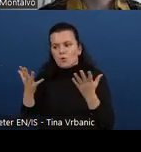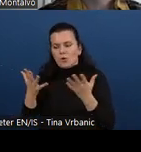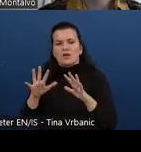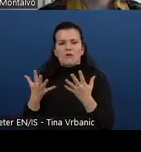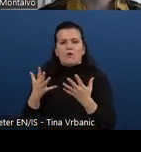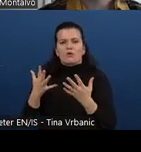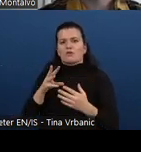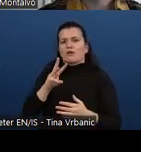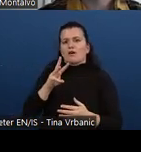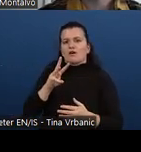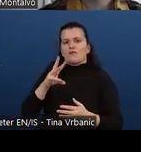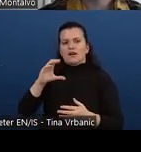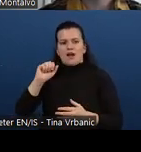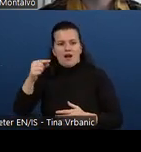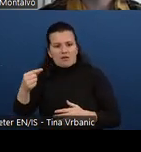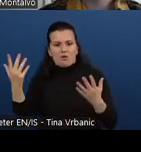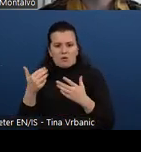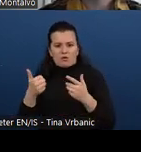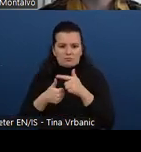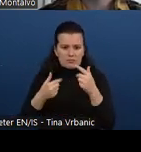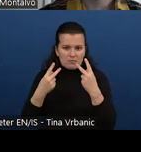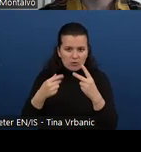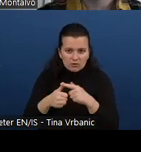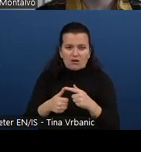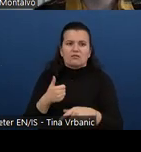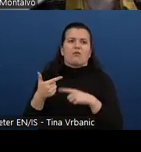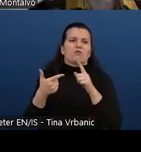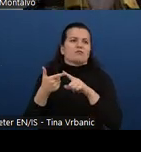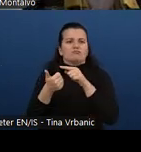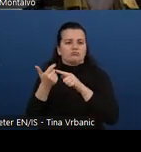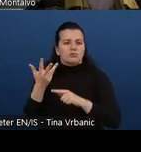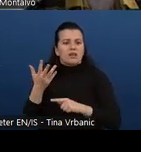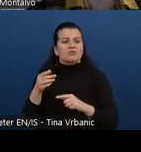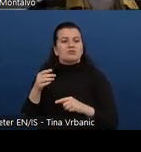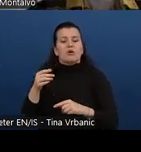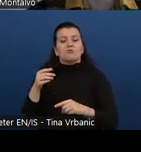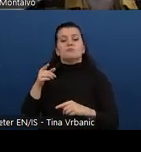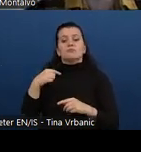We have also explainers for ATAG. That's the authoring tool web accessibility guidance.